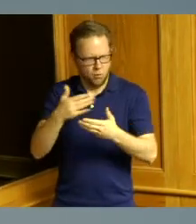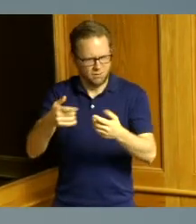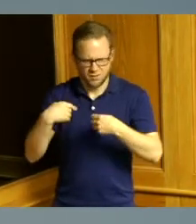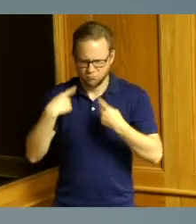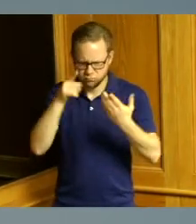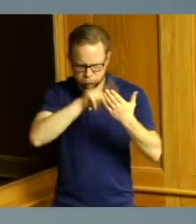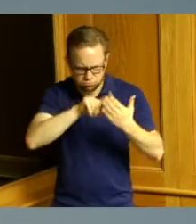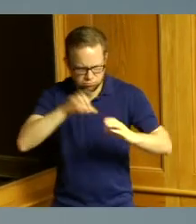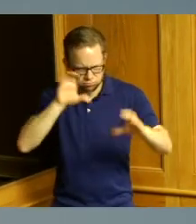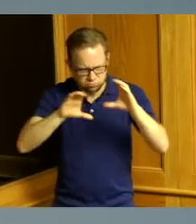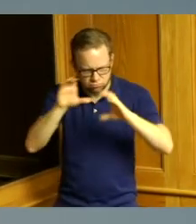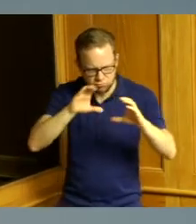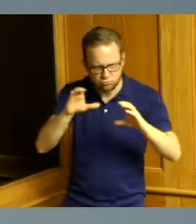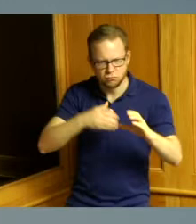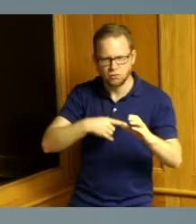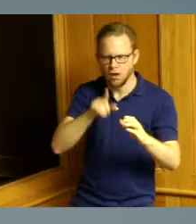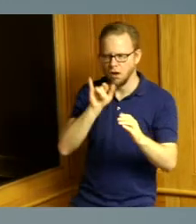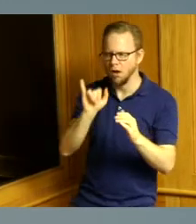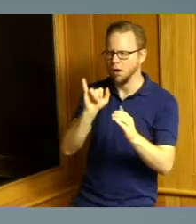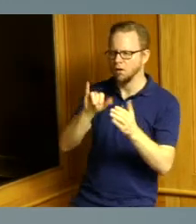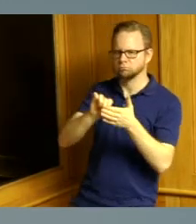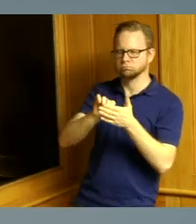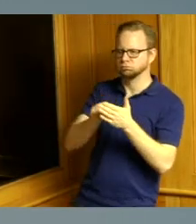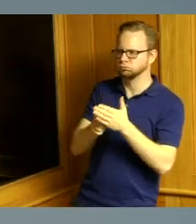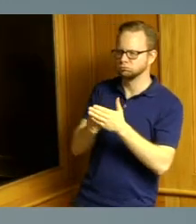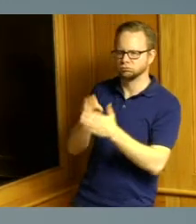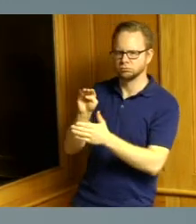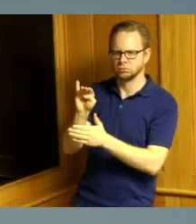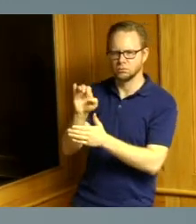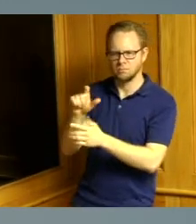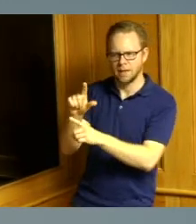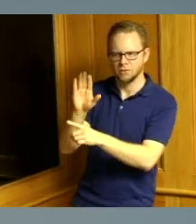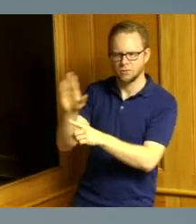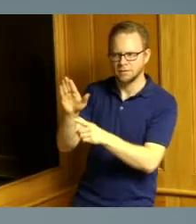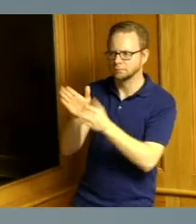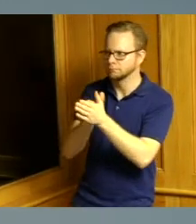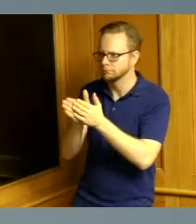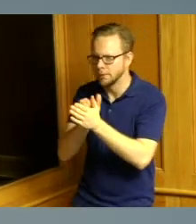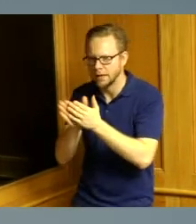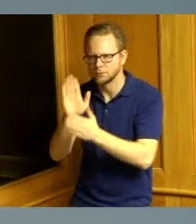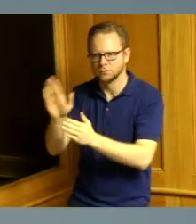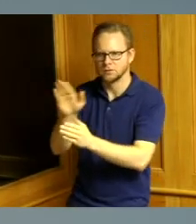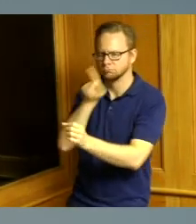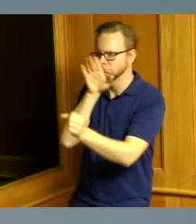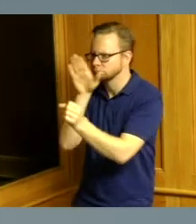Michael's passion for the organization his loyalty to the organization his dedication to